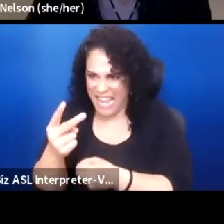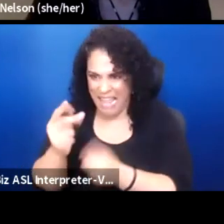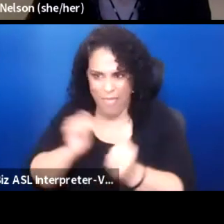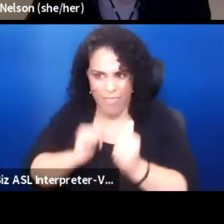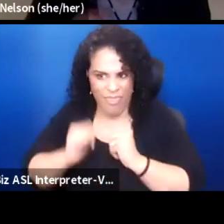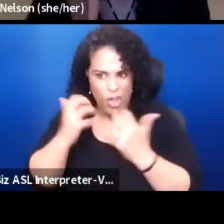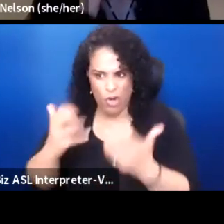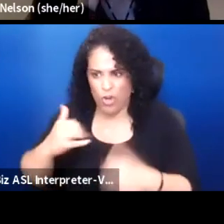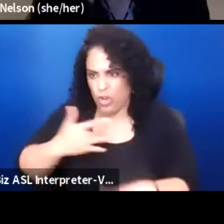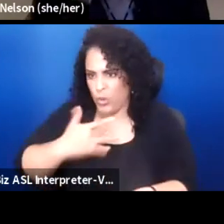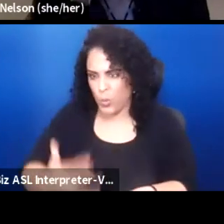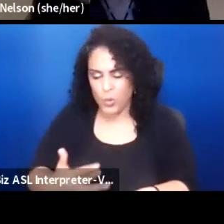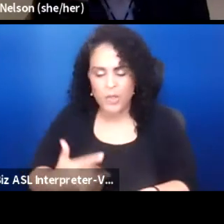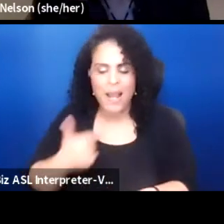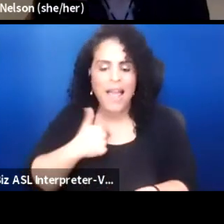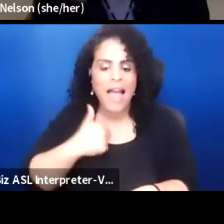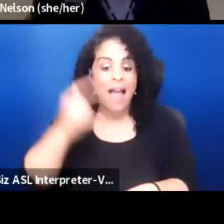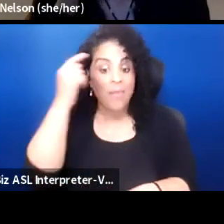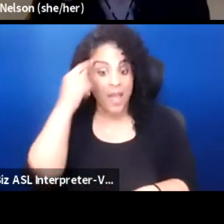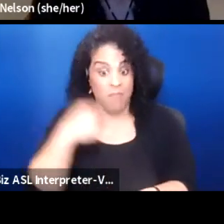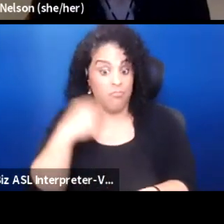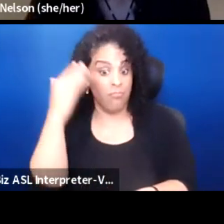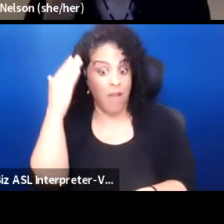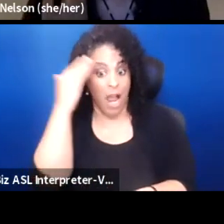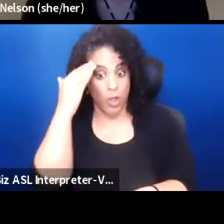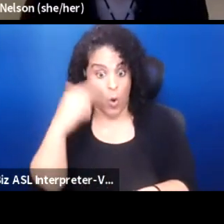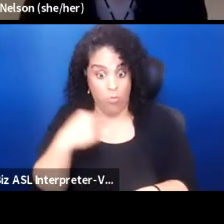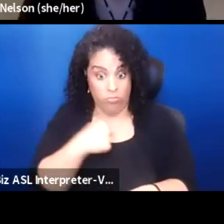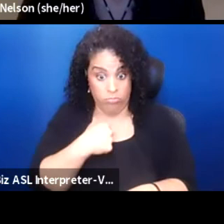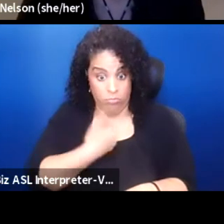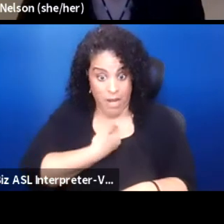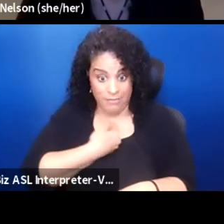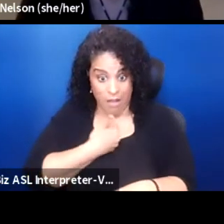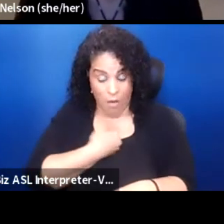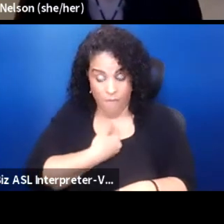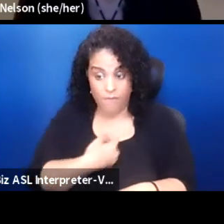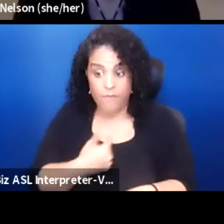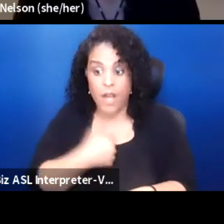I think that the, I know personally, that as a kid,